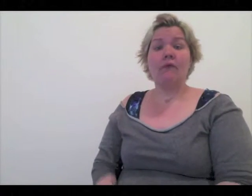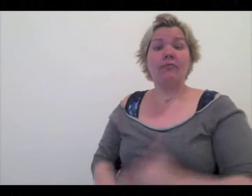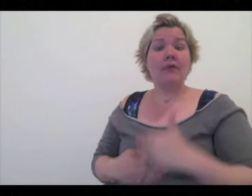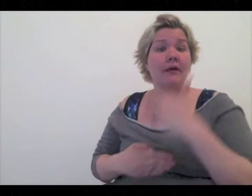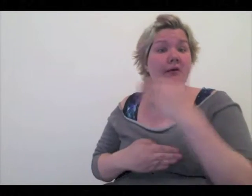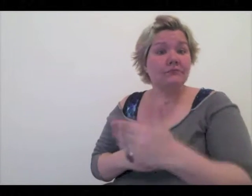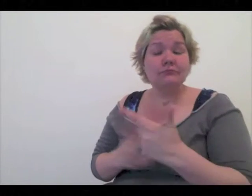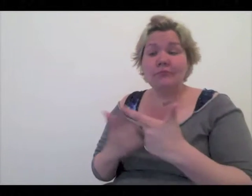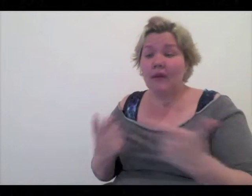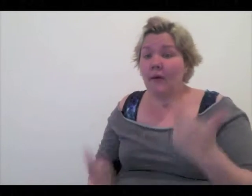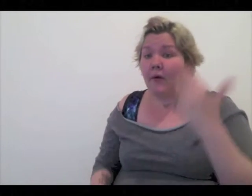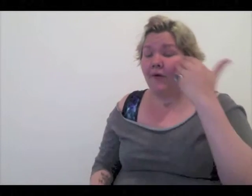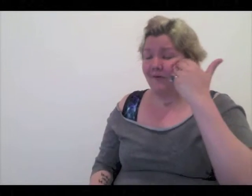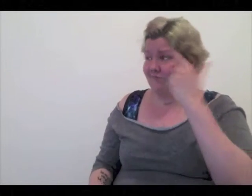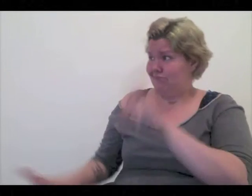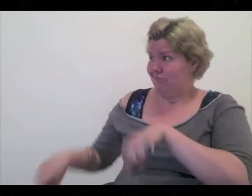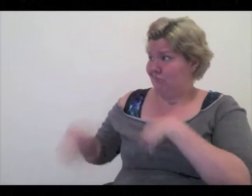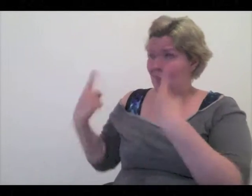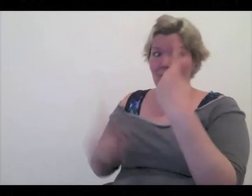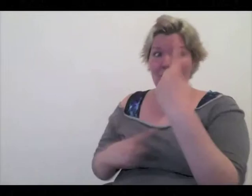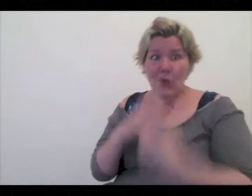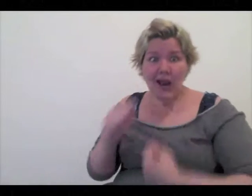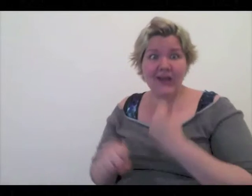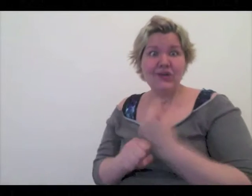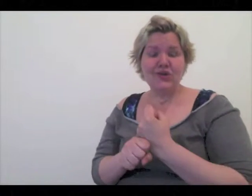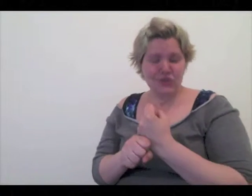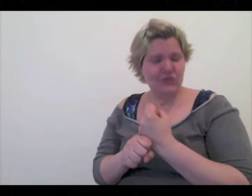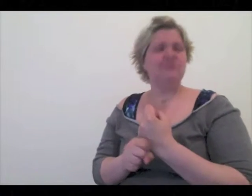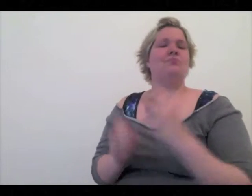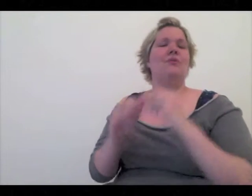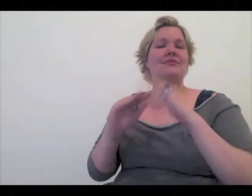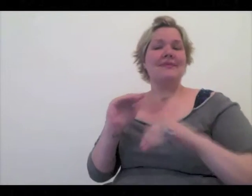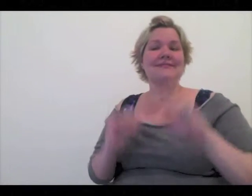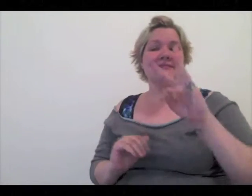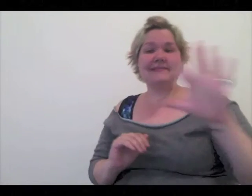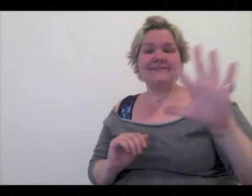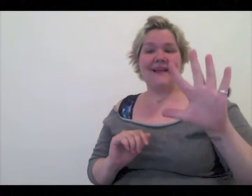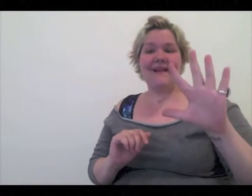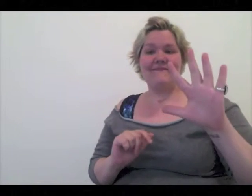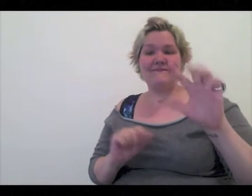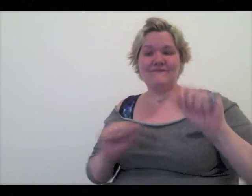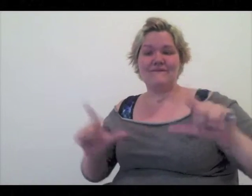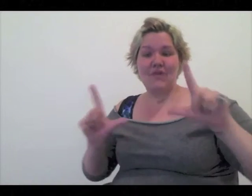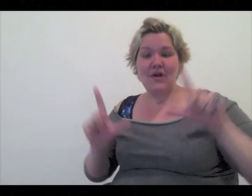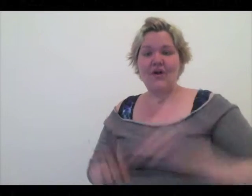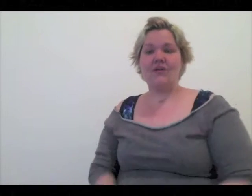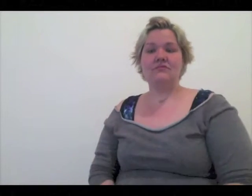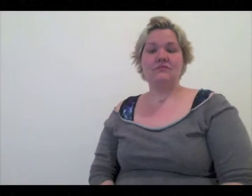Then the next thing I knew, I made more than sixty-five vlogs in a year.